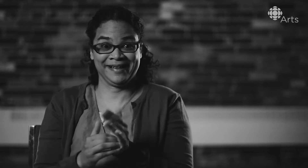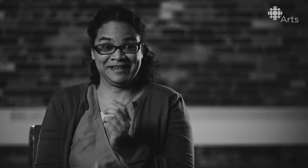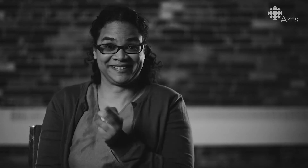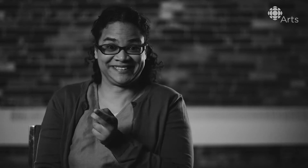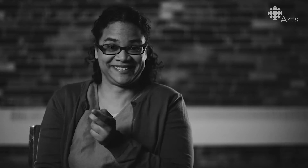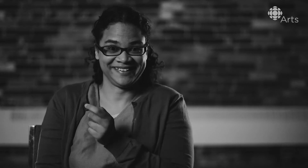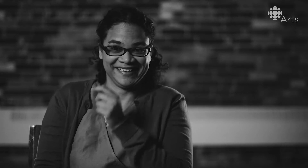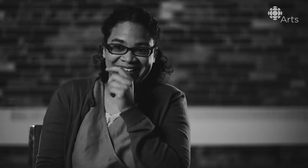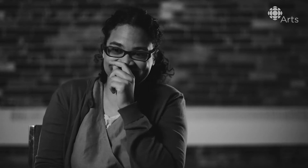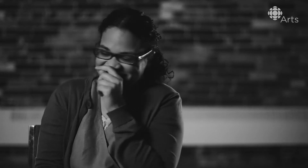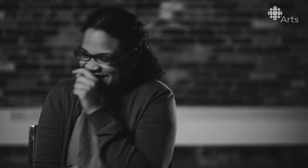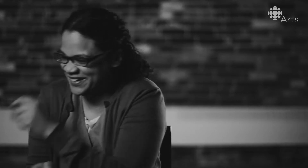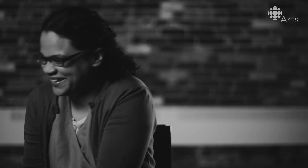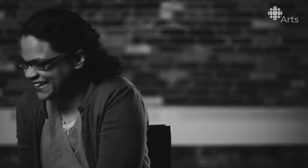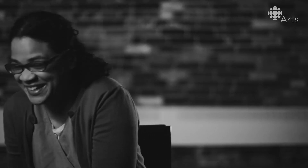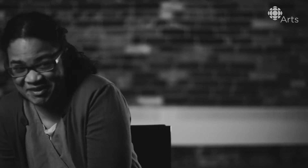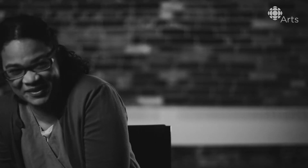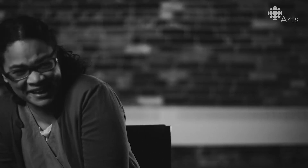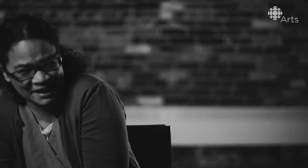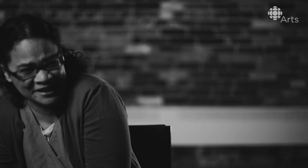Shall I start again after that, you think? Probably, eh?